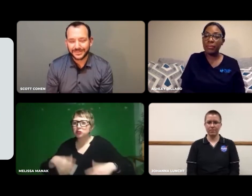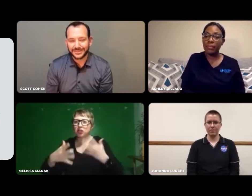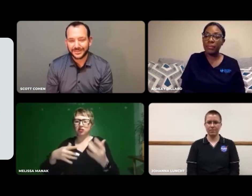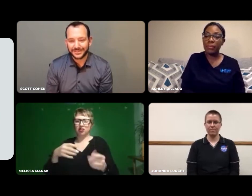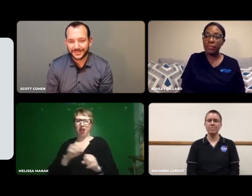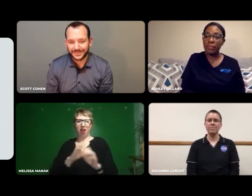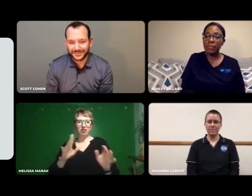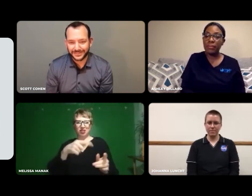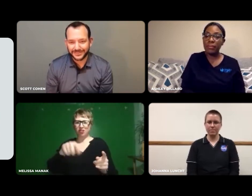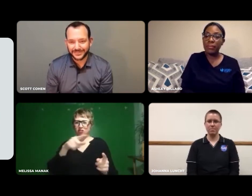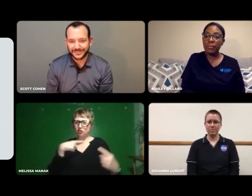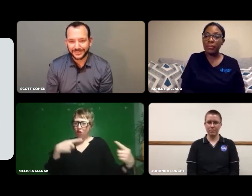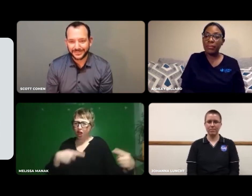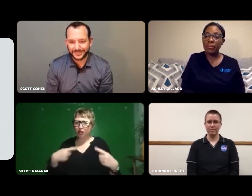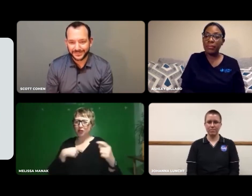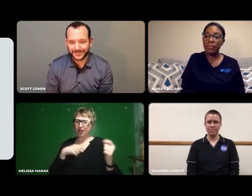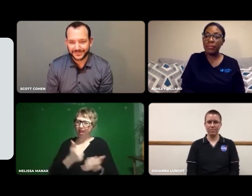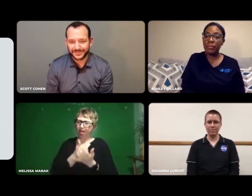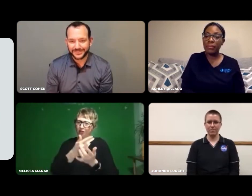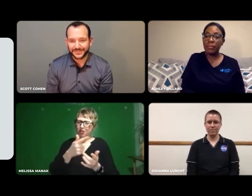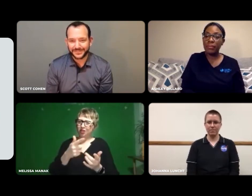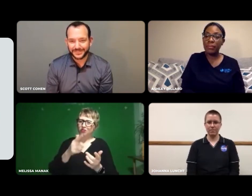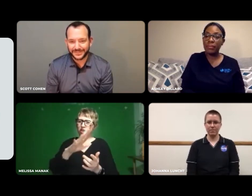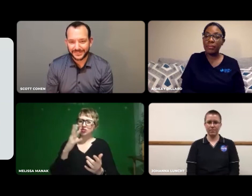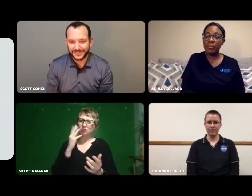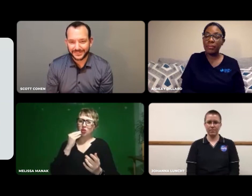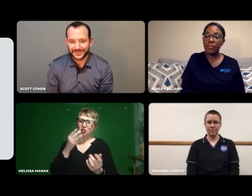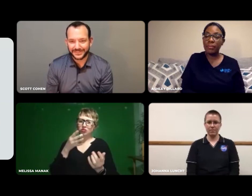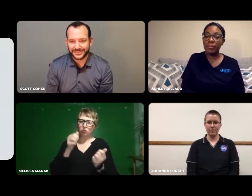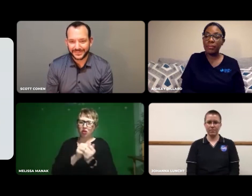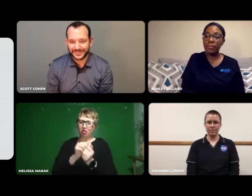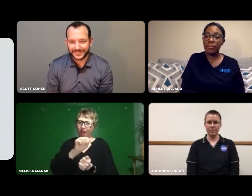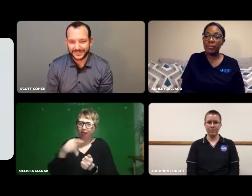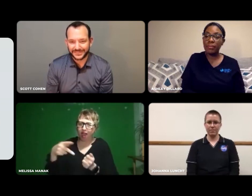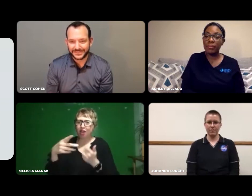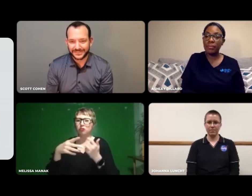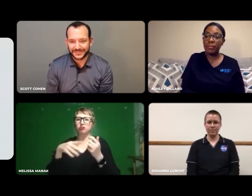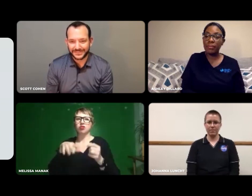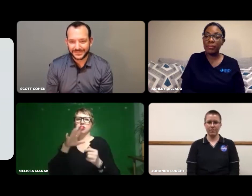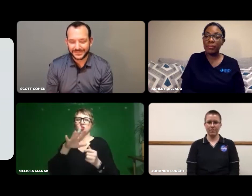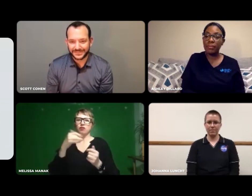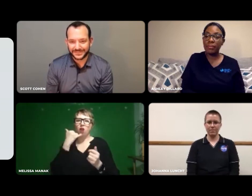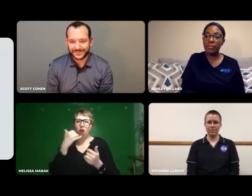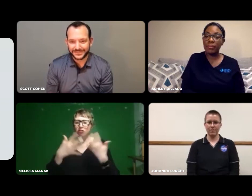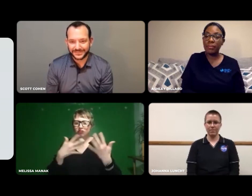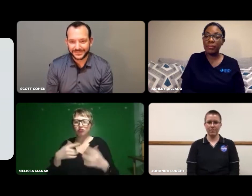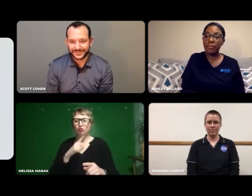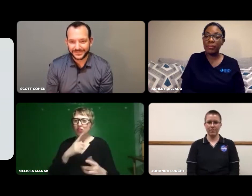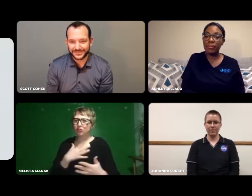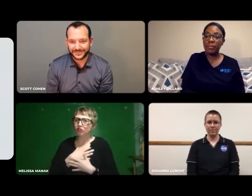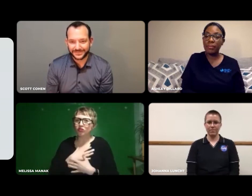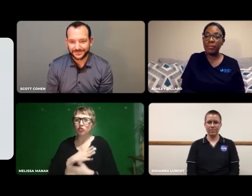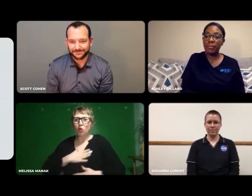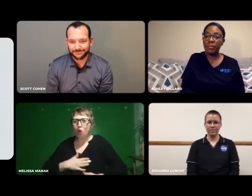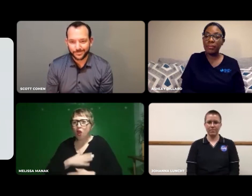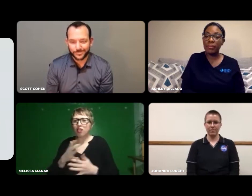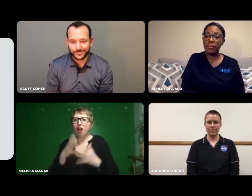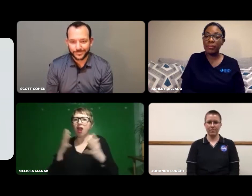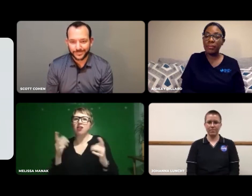I could show them a better experience. I really enjoyed that a lot.